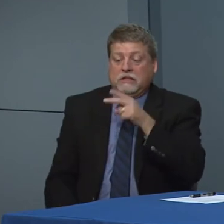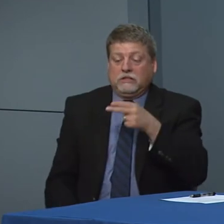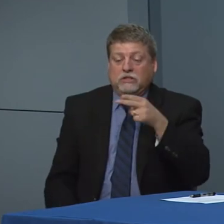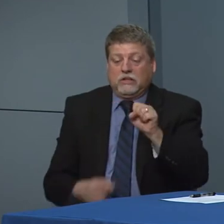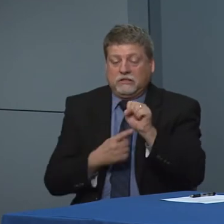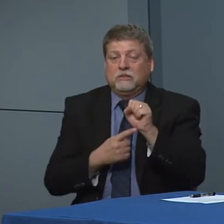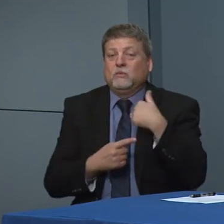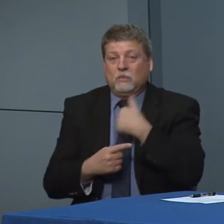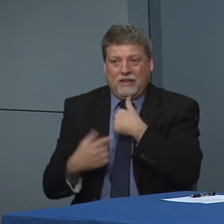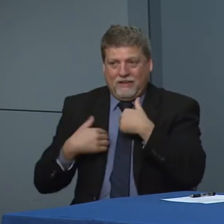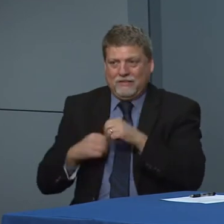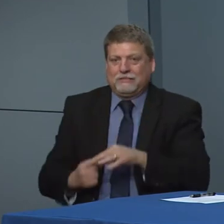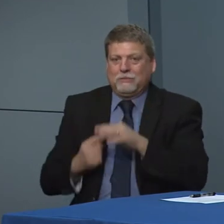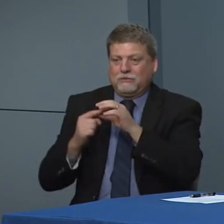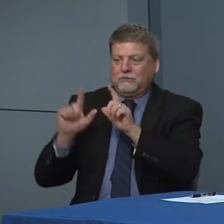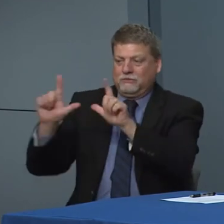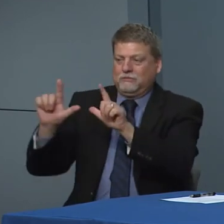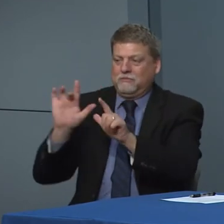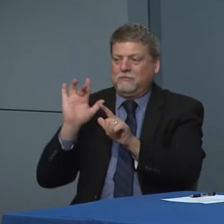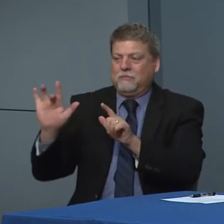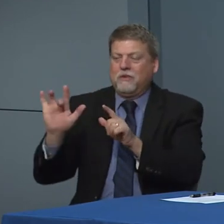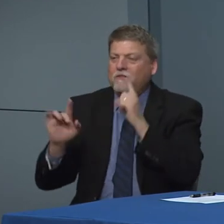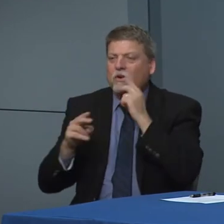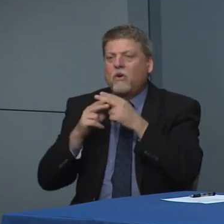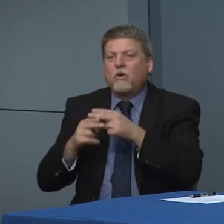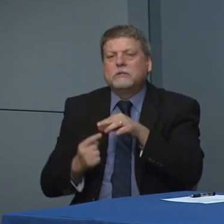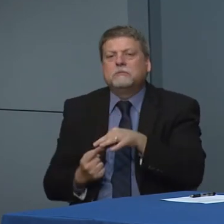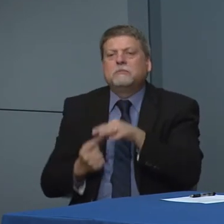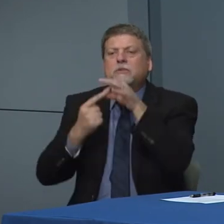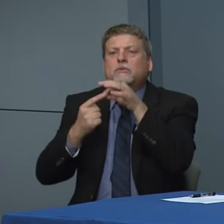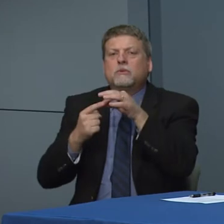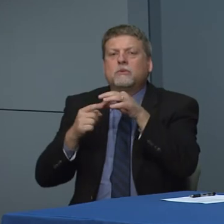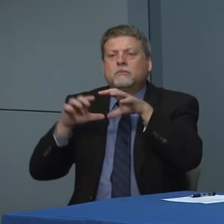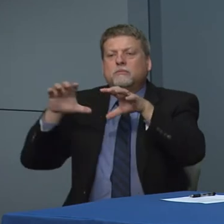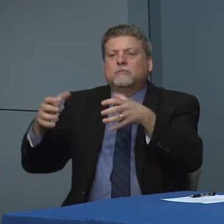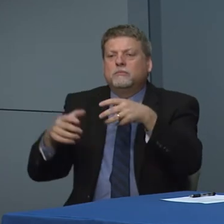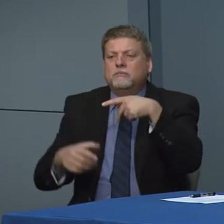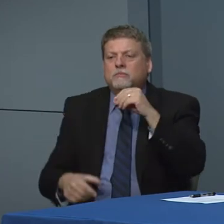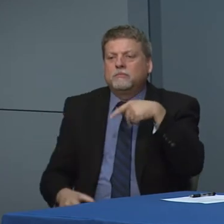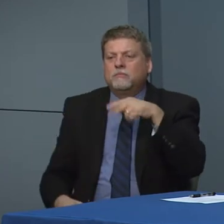tab. For a special populations, including information on